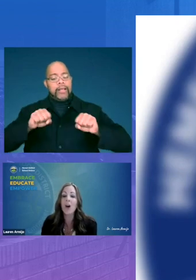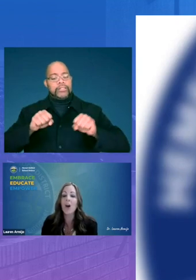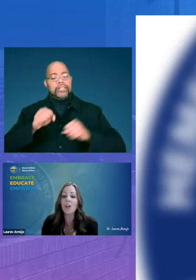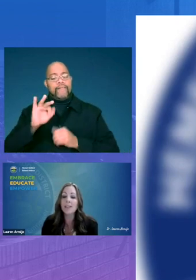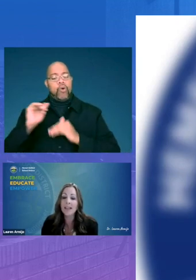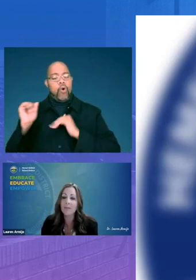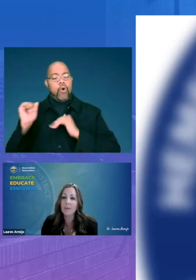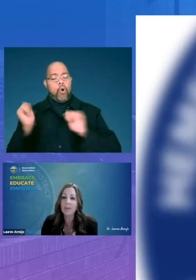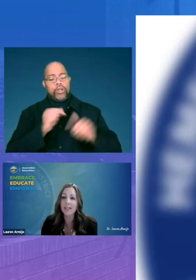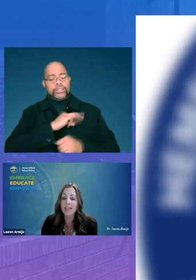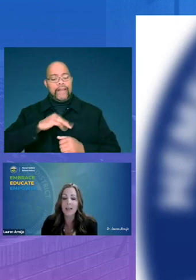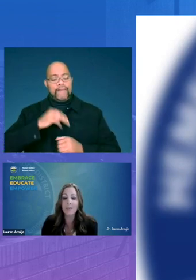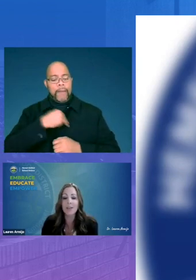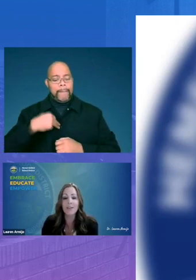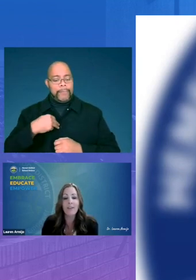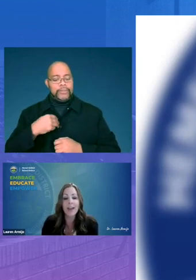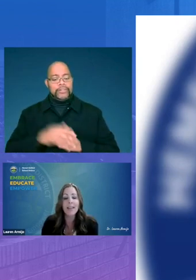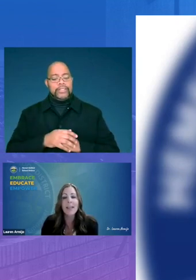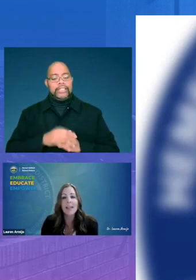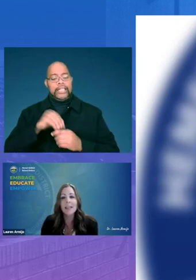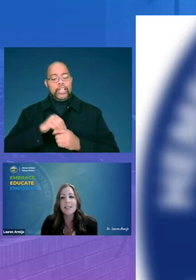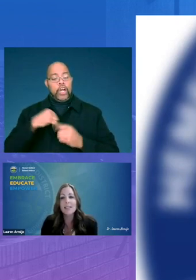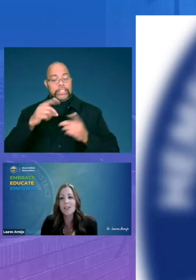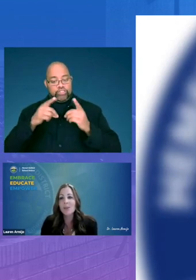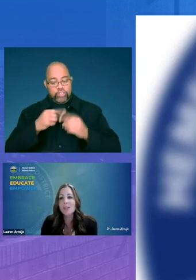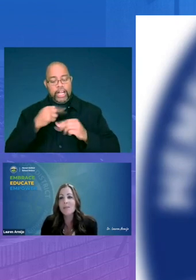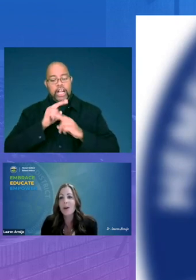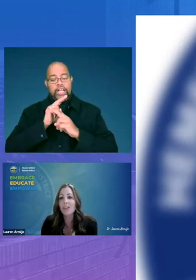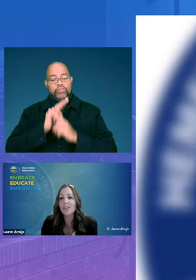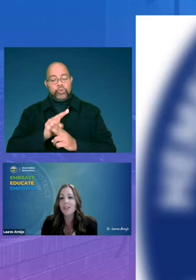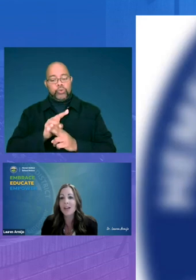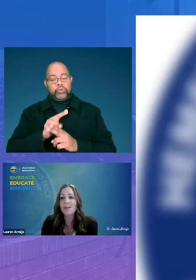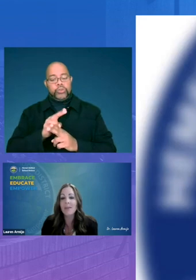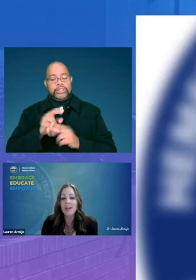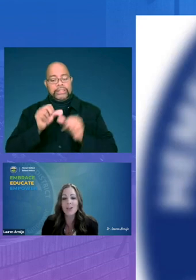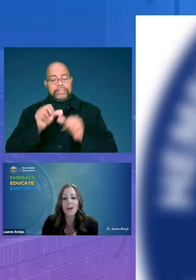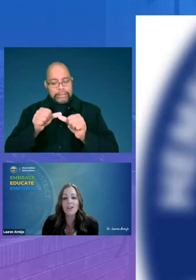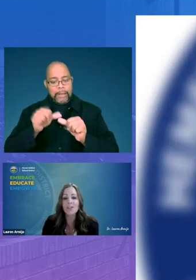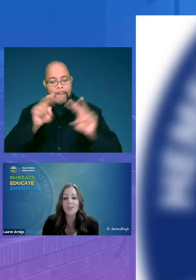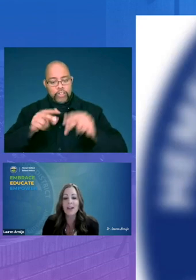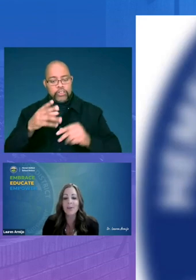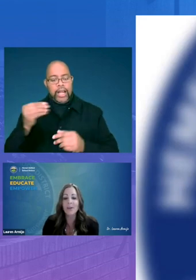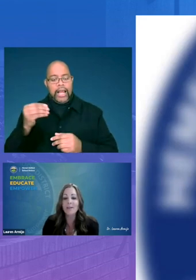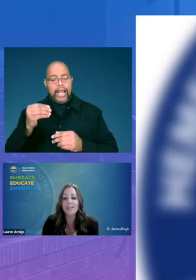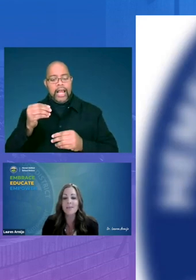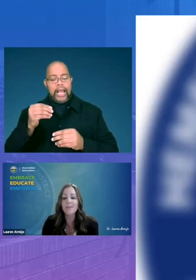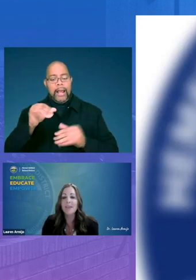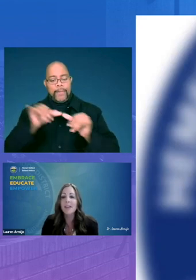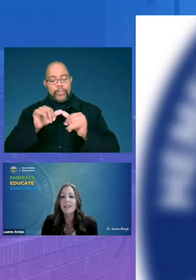all staff members in hemet unified and continue to monitor and measure our student outcomes these